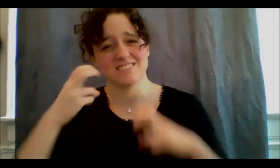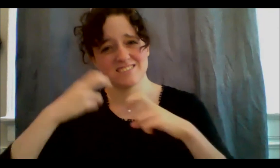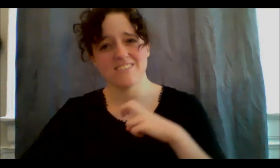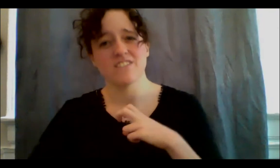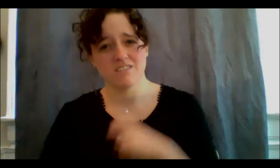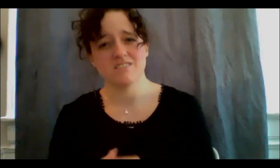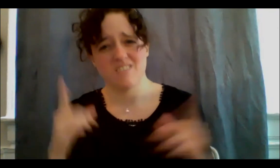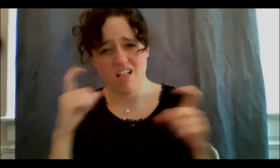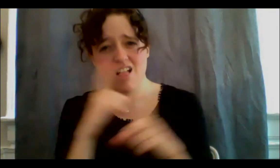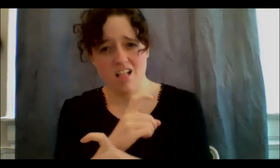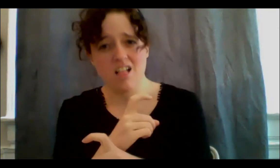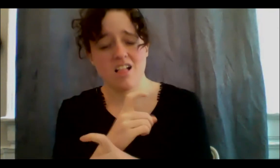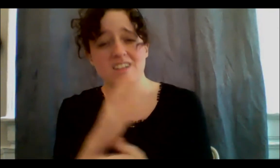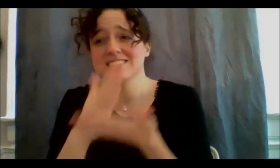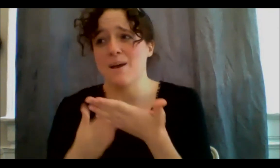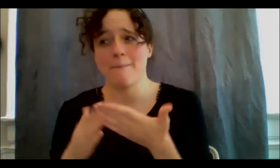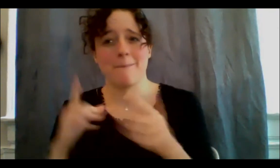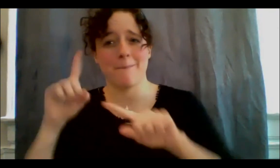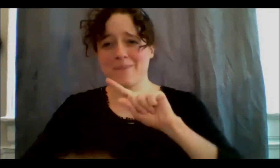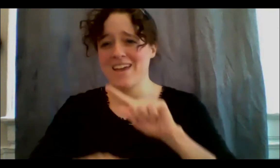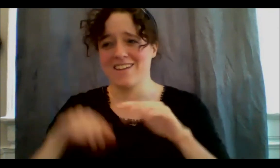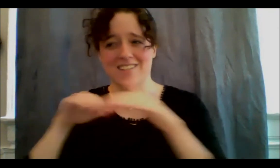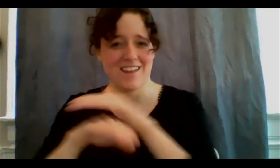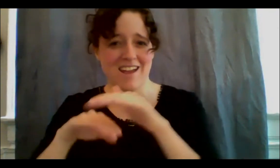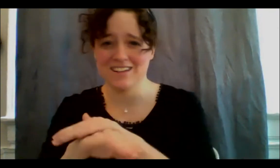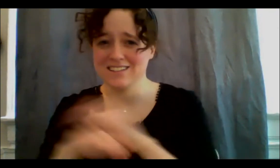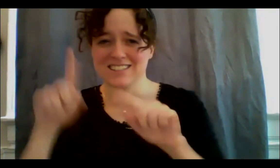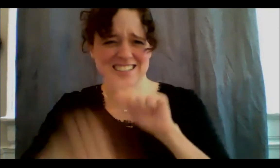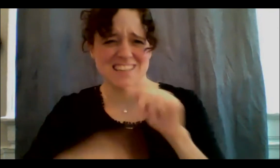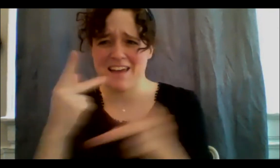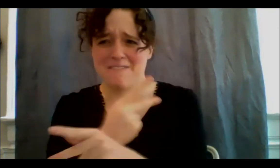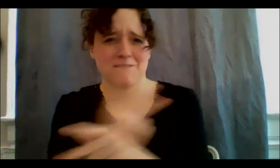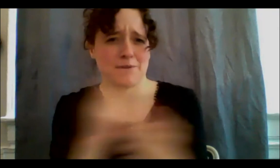again, is right here in your backyard. So, really bringing back our focus to